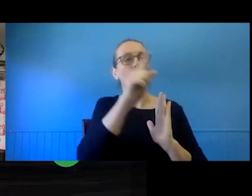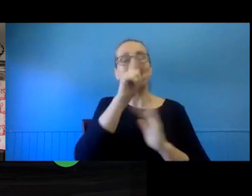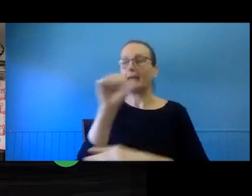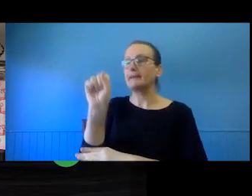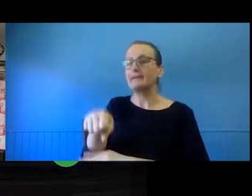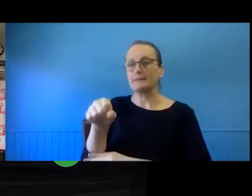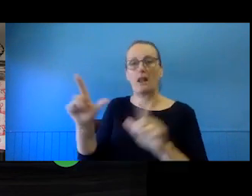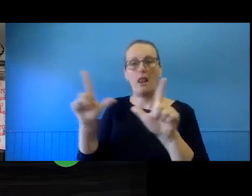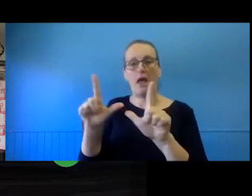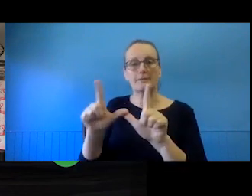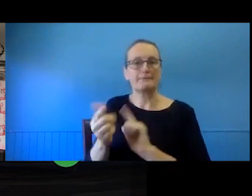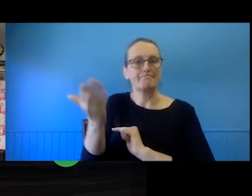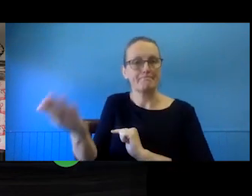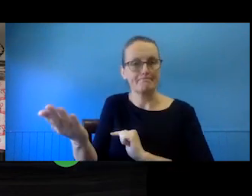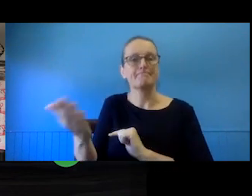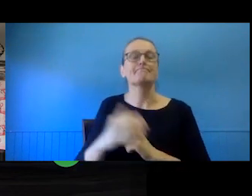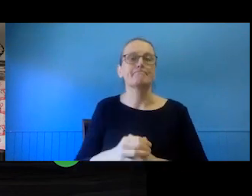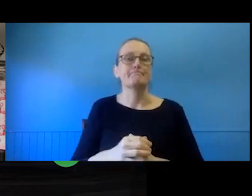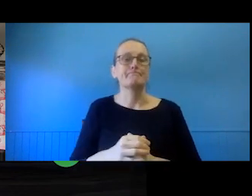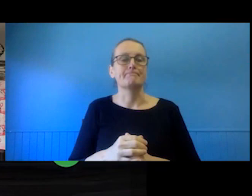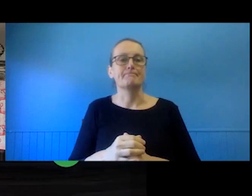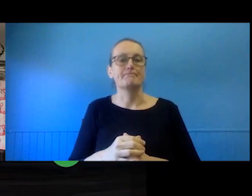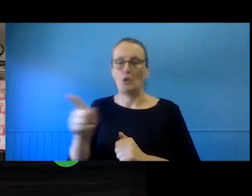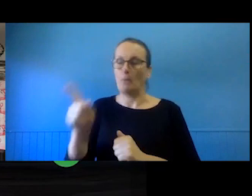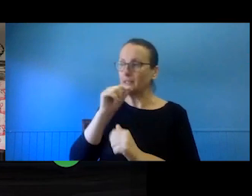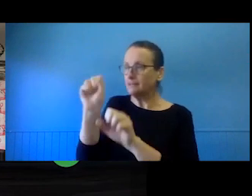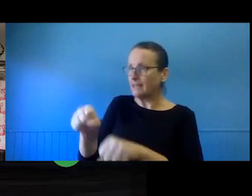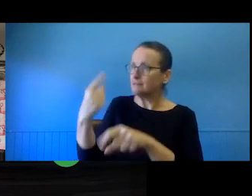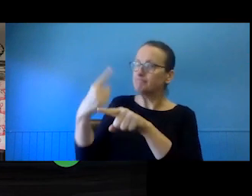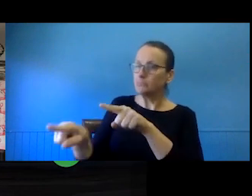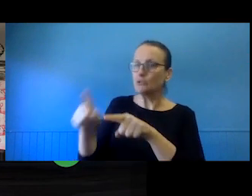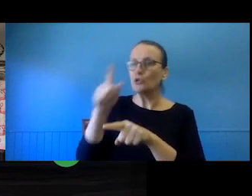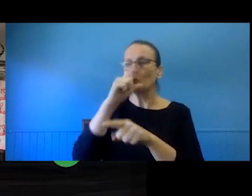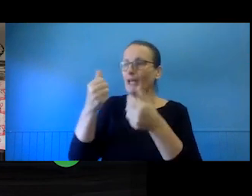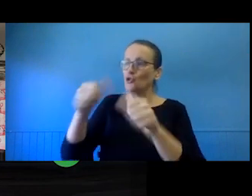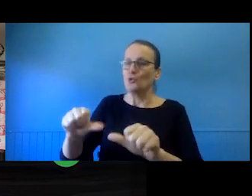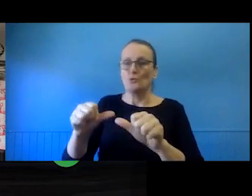you know, to you to make use of the material. But it's also quite